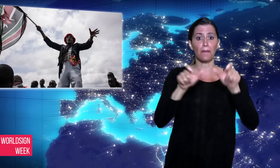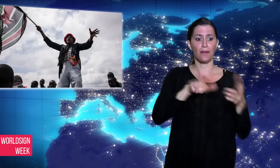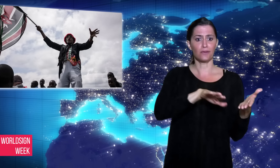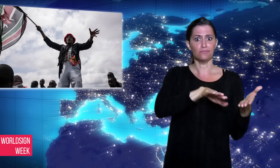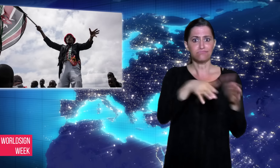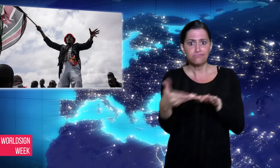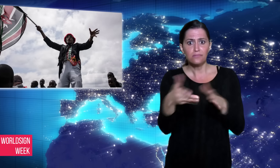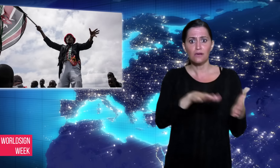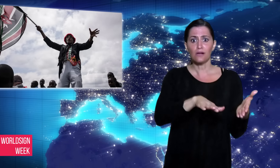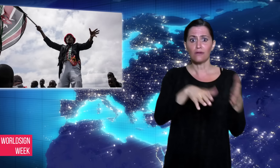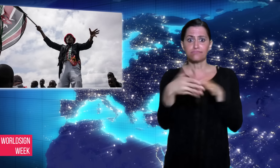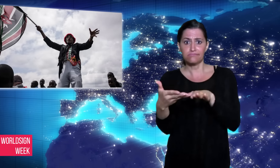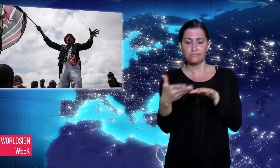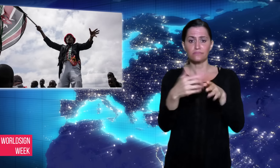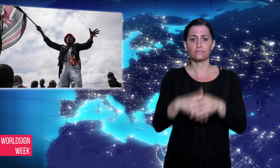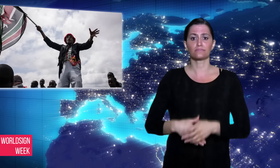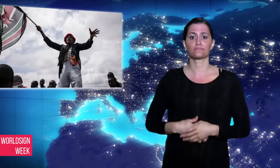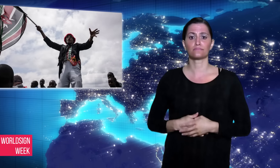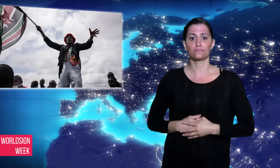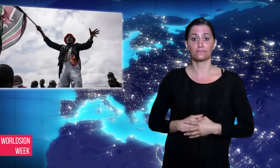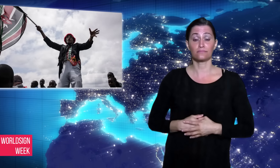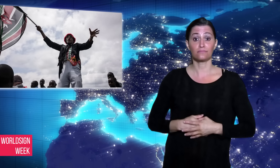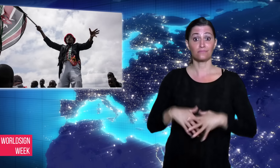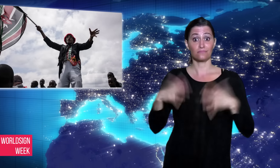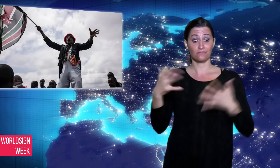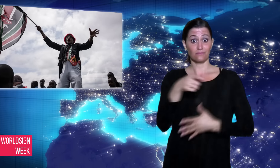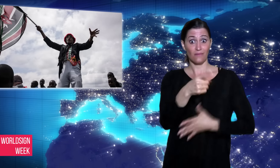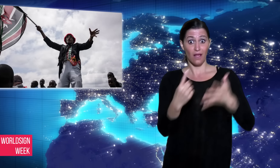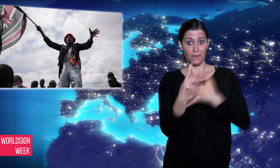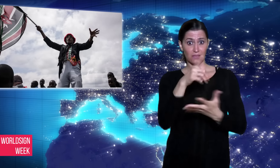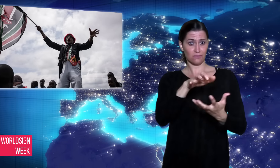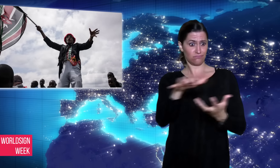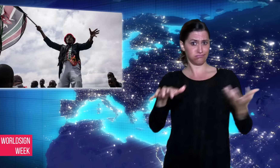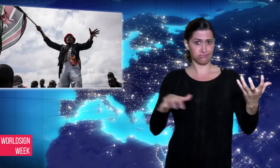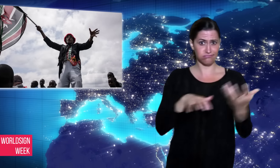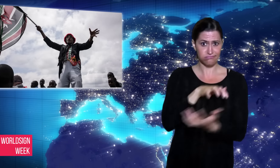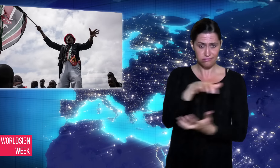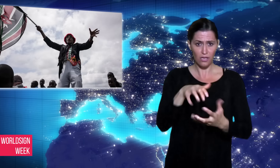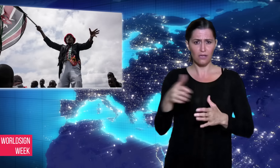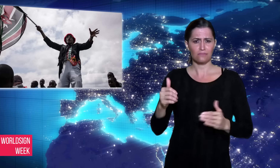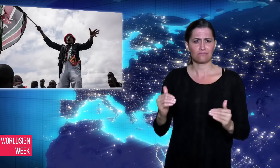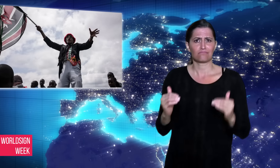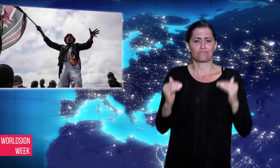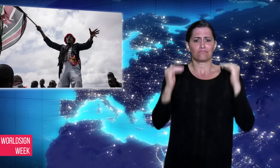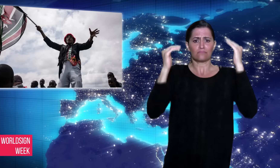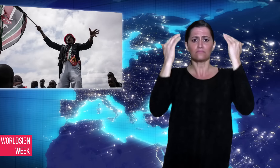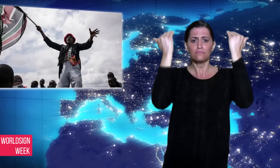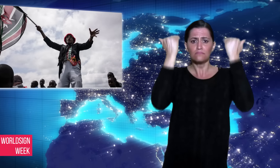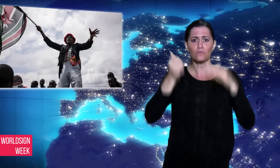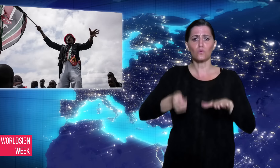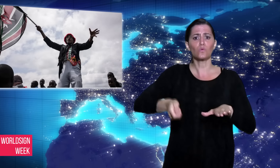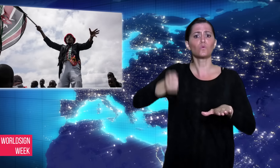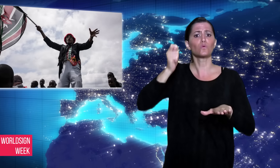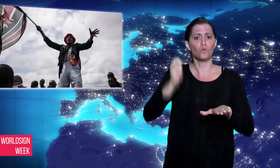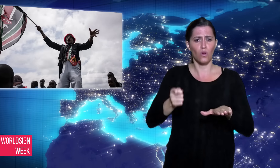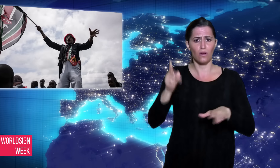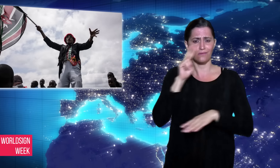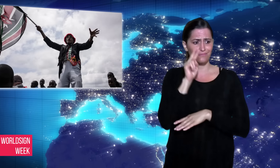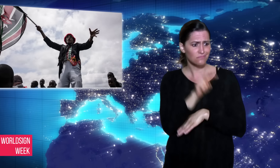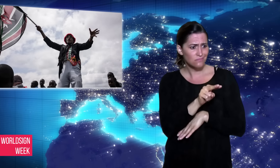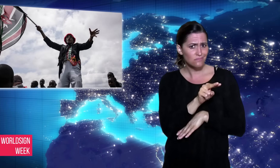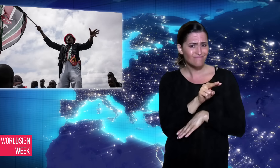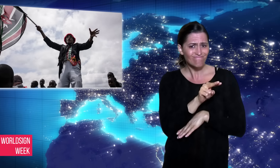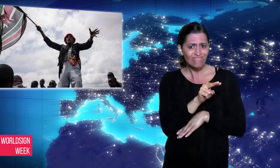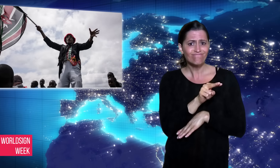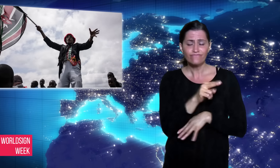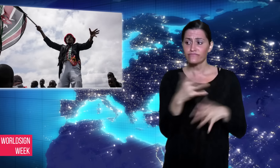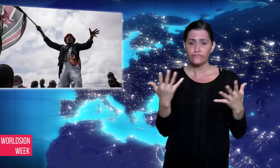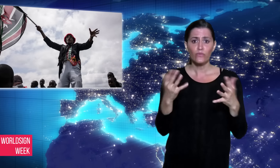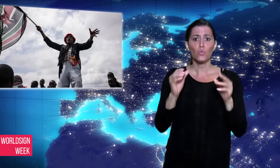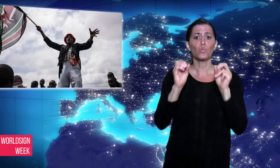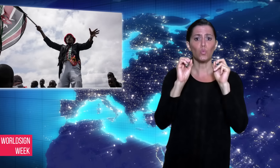ordered a second election in October to